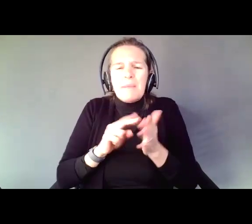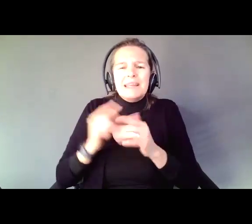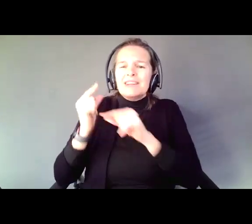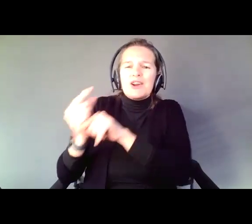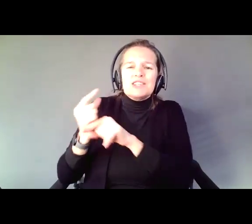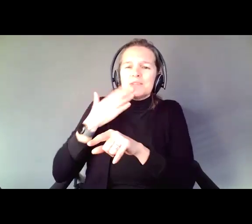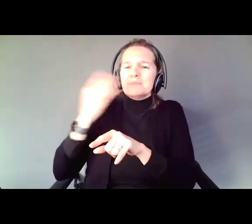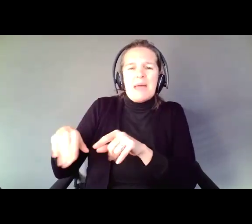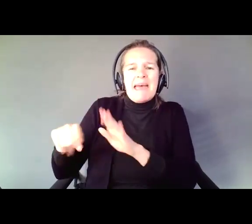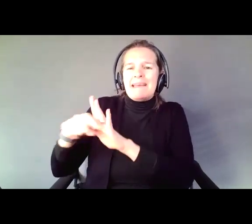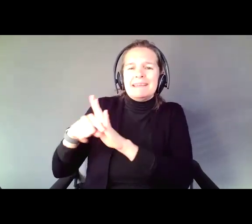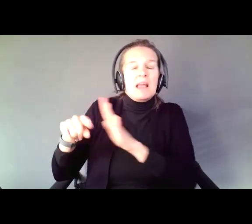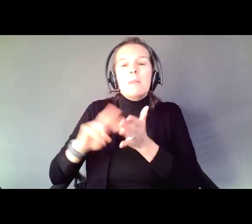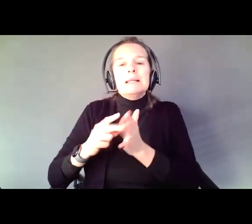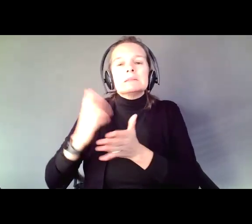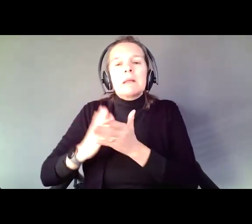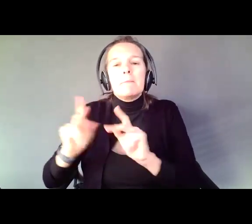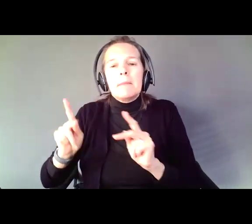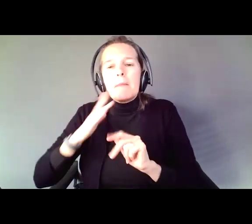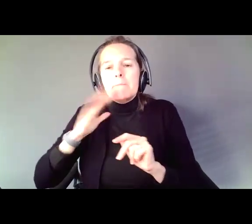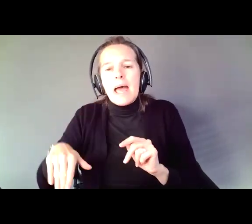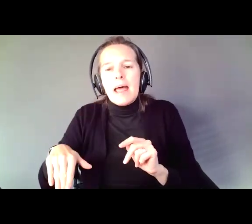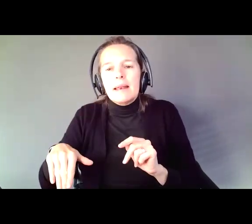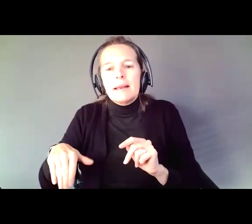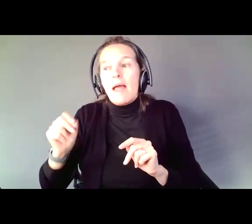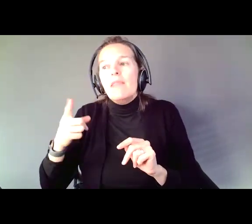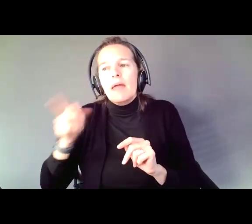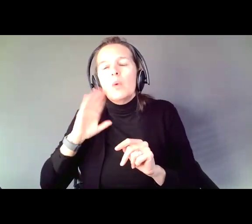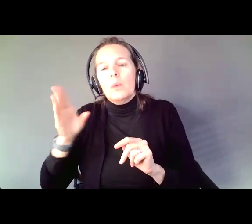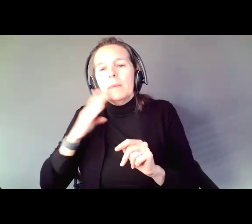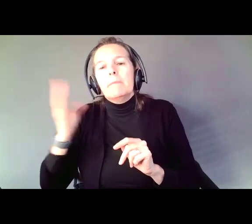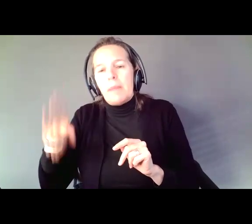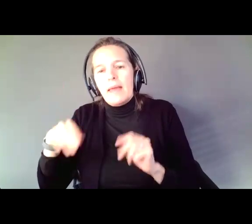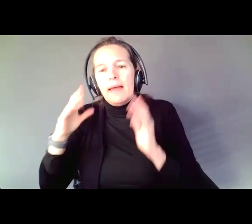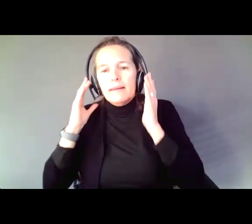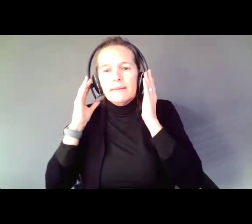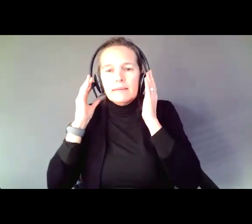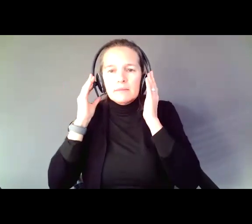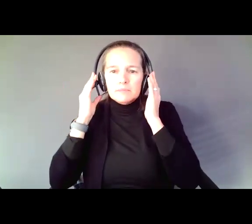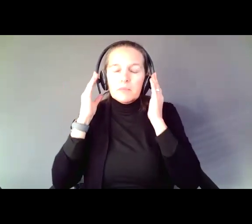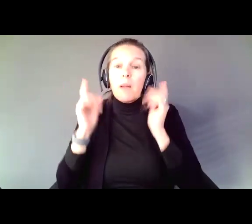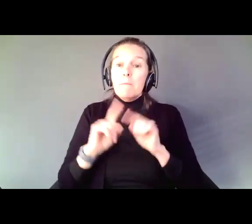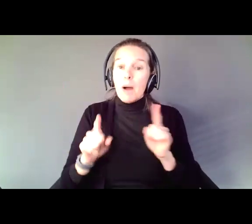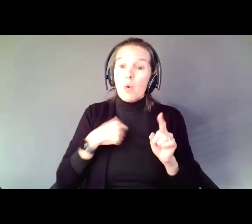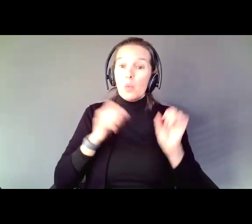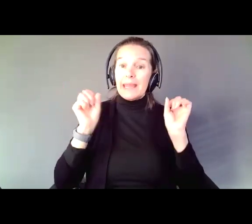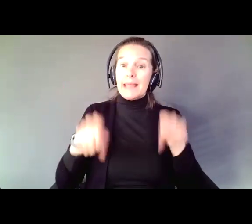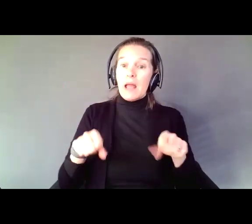people are bad and people are going to be bad. But what I said is we can empower People with